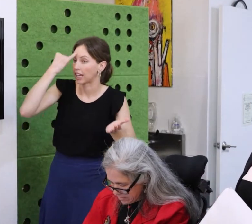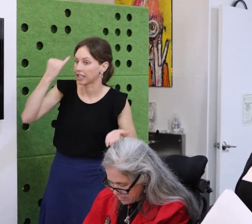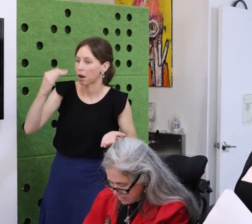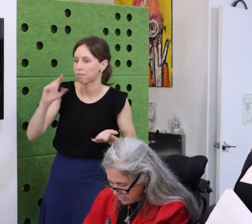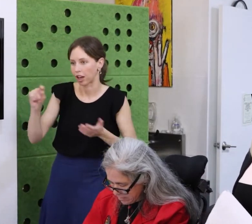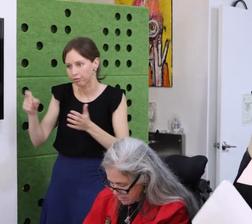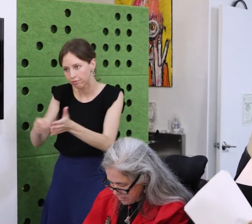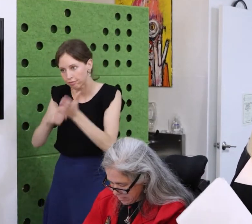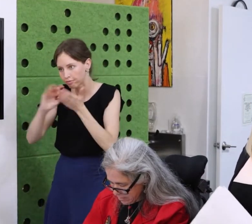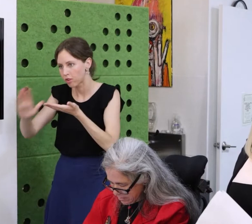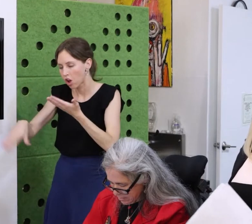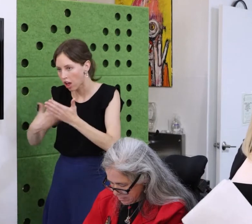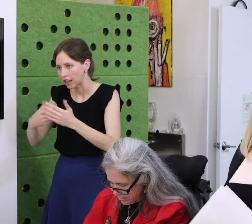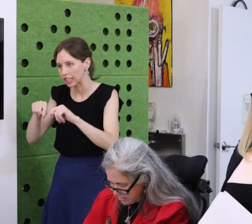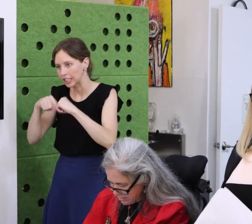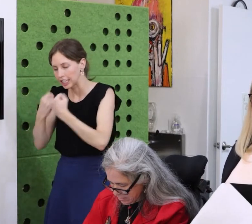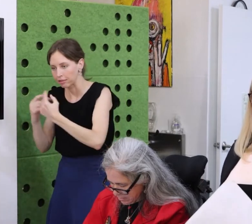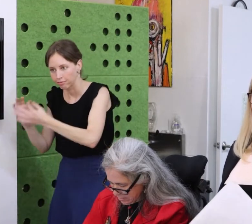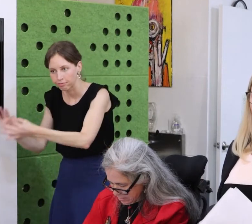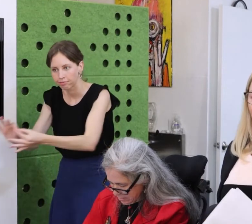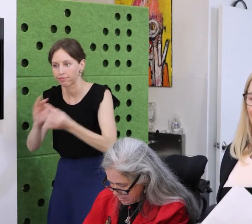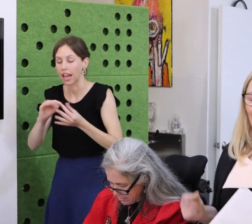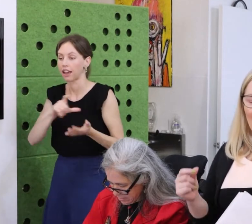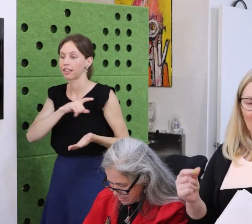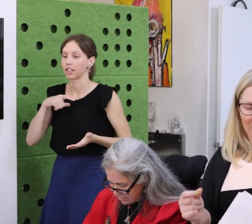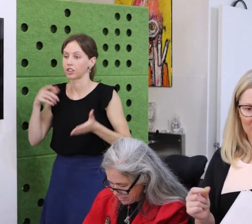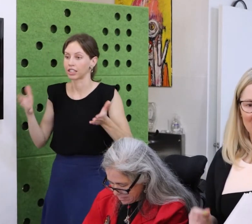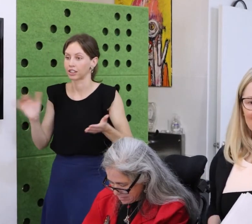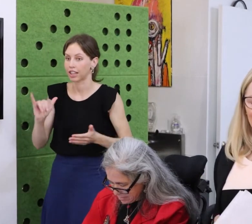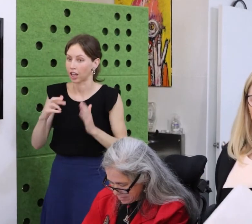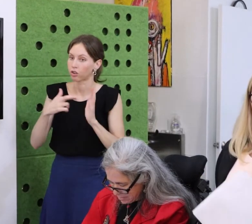I mistakenly assumed that there was going to be a podium and if